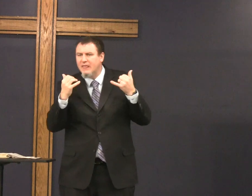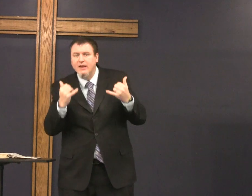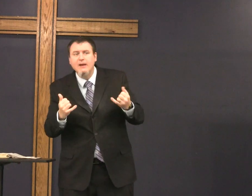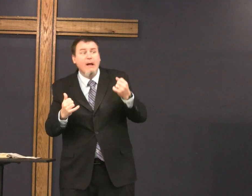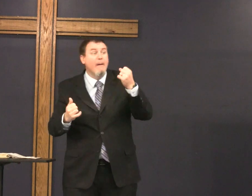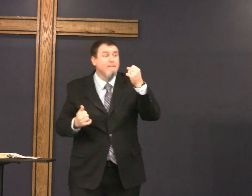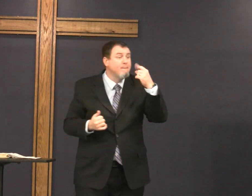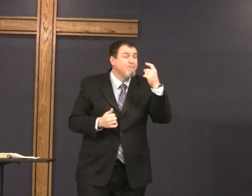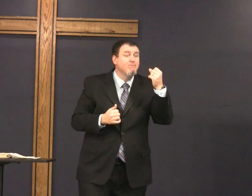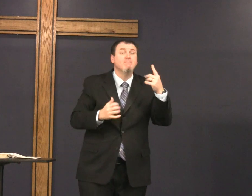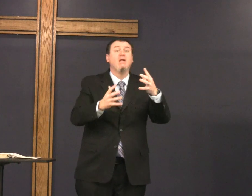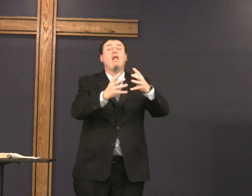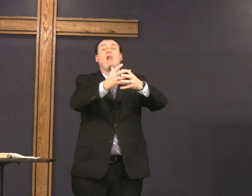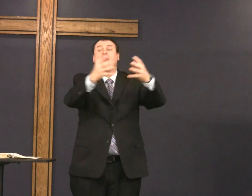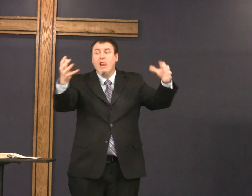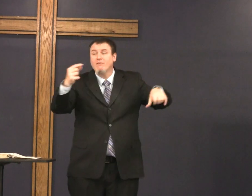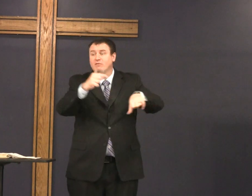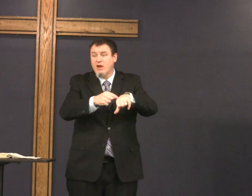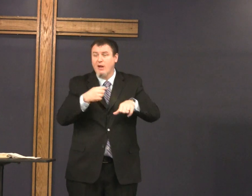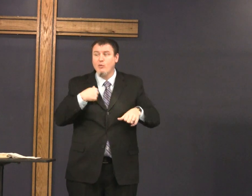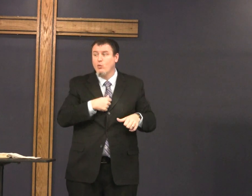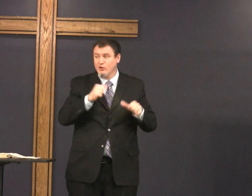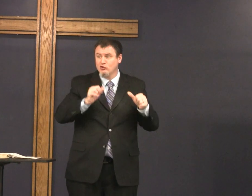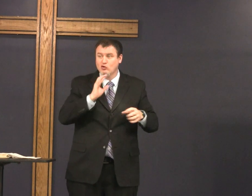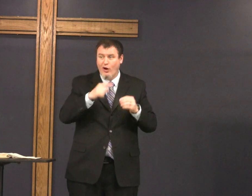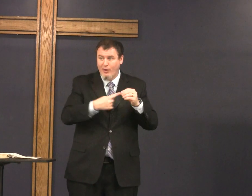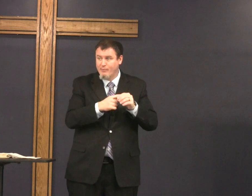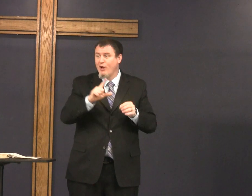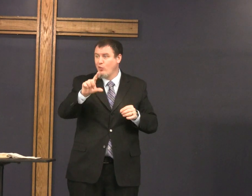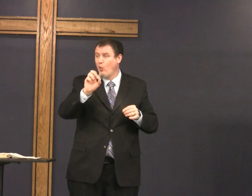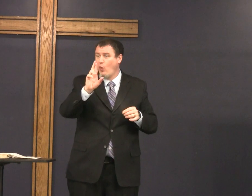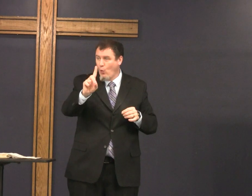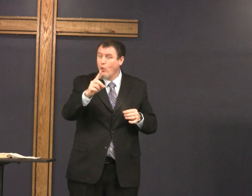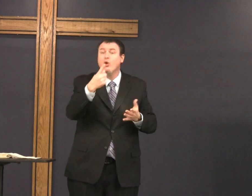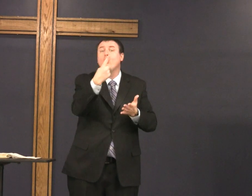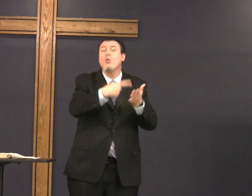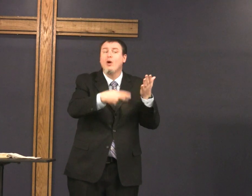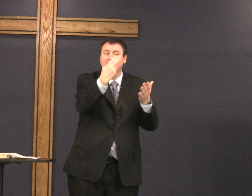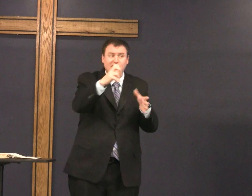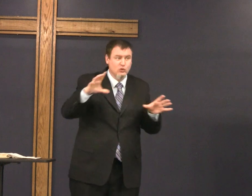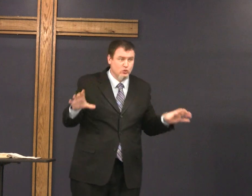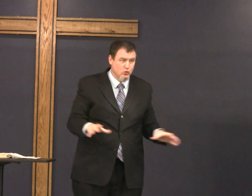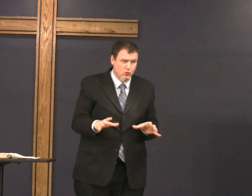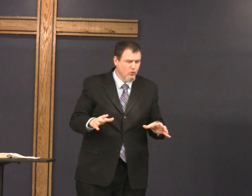so one page 500 one had 500 there were a lot but